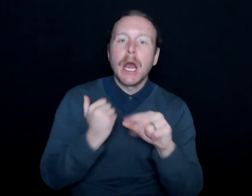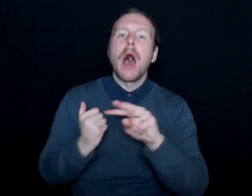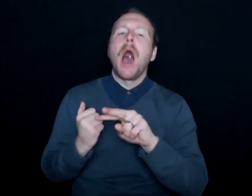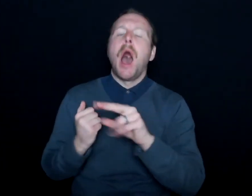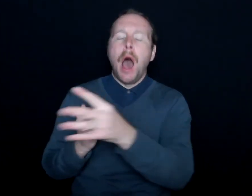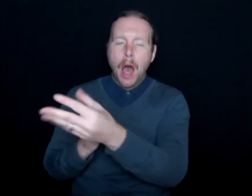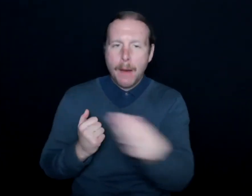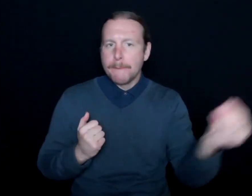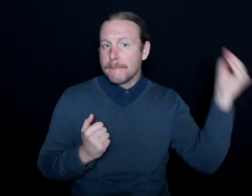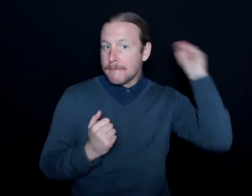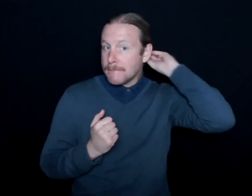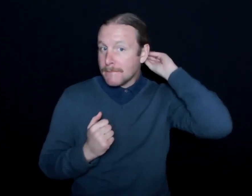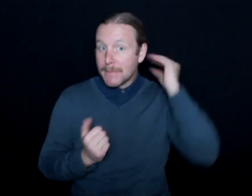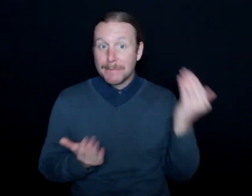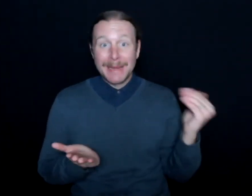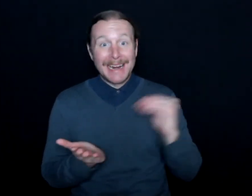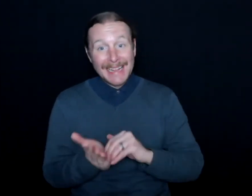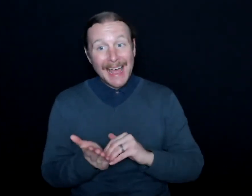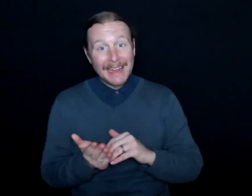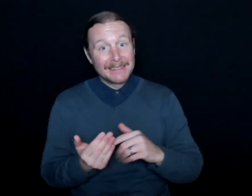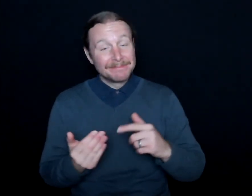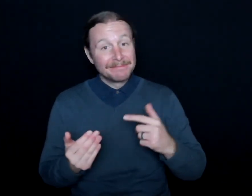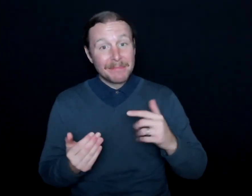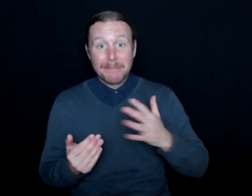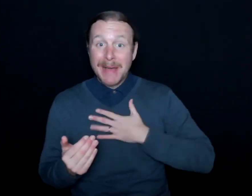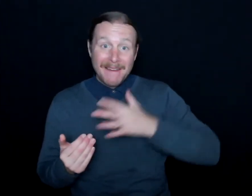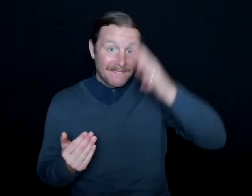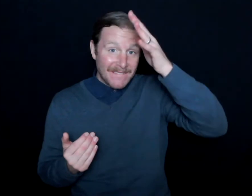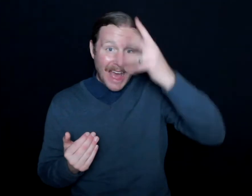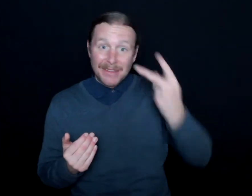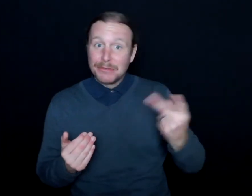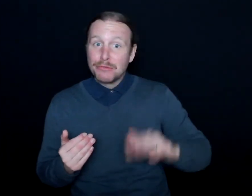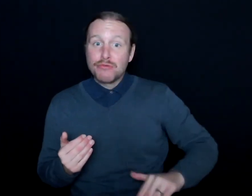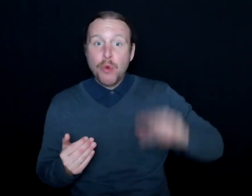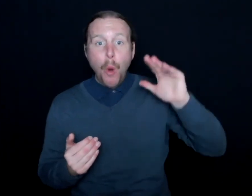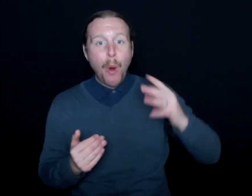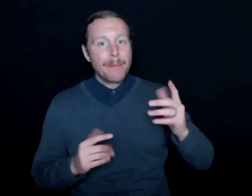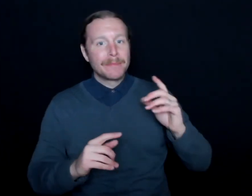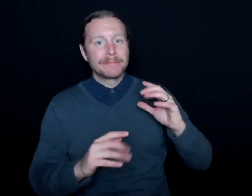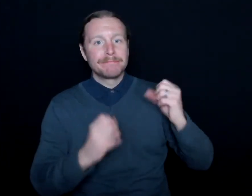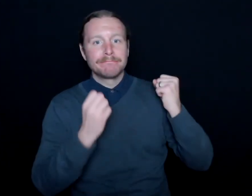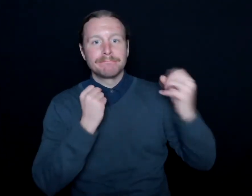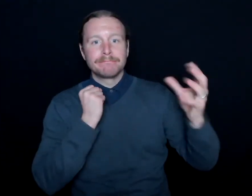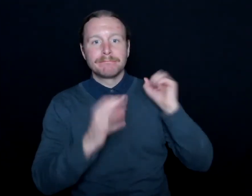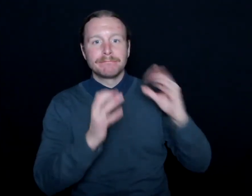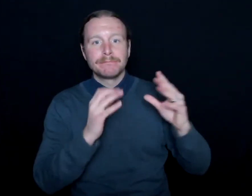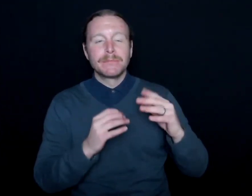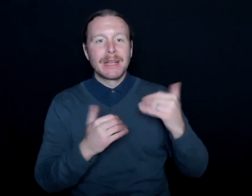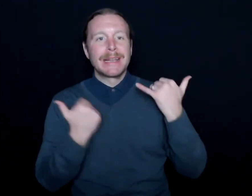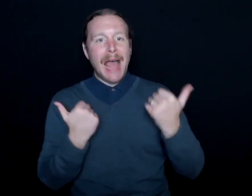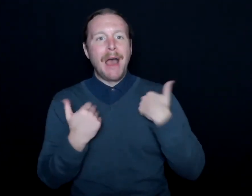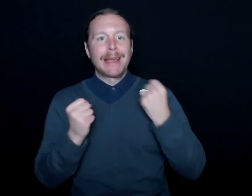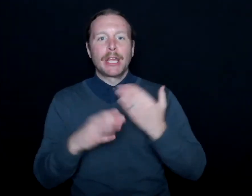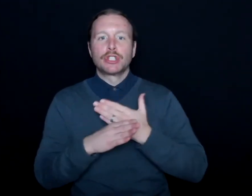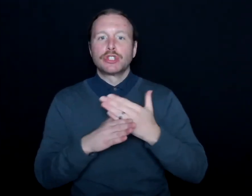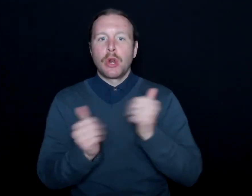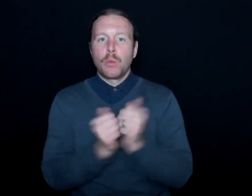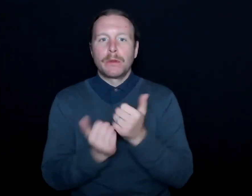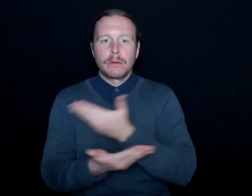But a lot of that is conversations I had with my father growing up, so it-- I've been able to unlock that and share that with the world now.